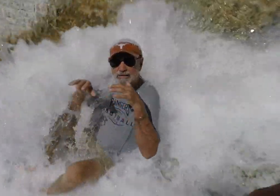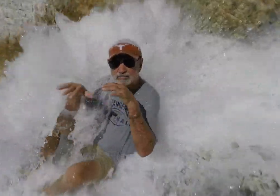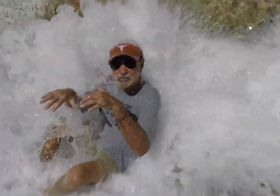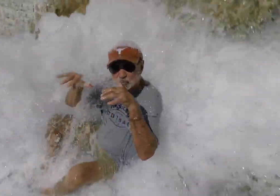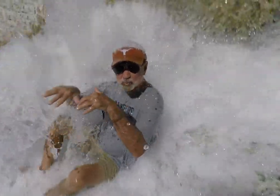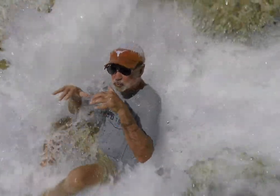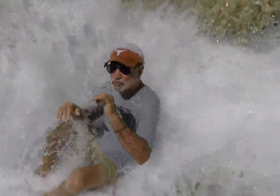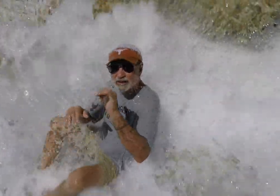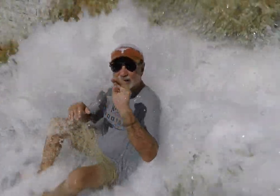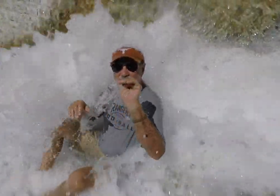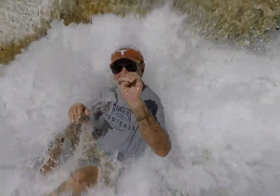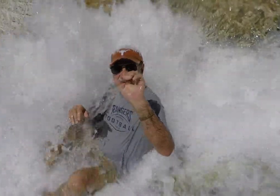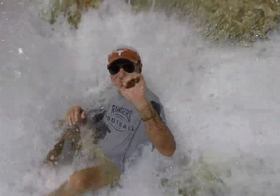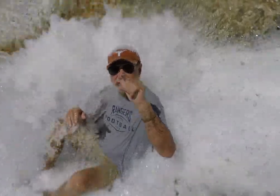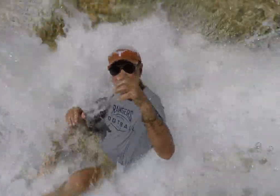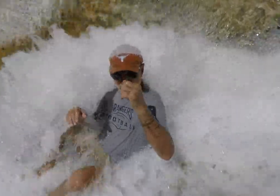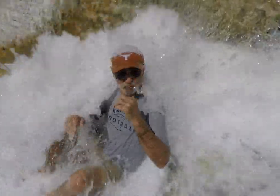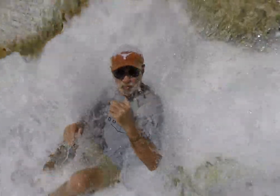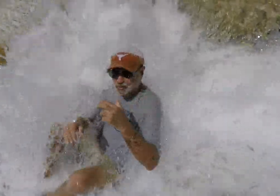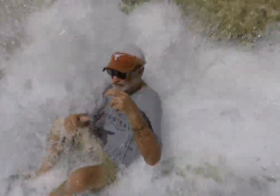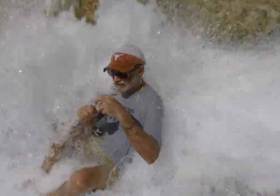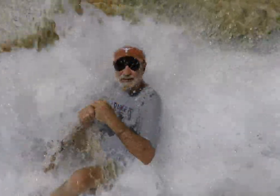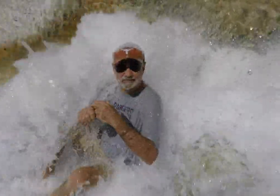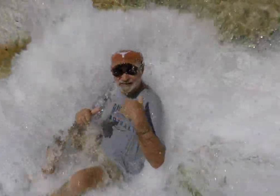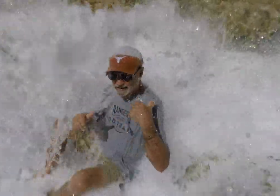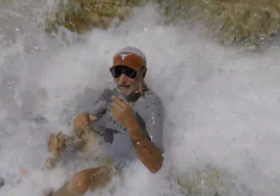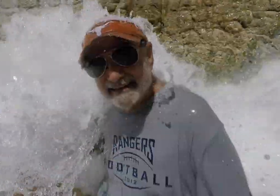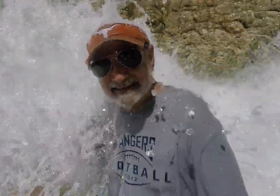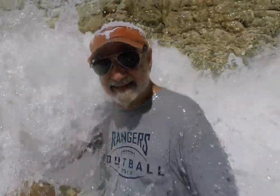This waterfall is hitting my back hard. It's like giving me a massage! Champ!